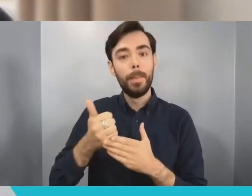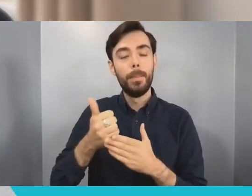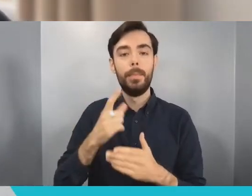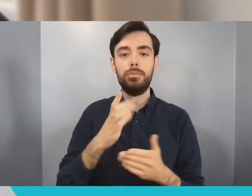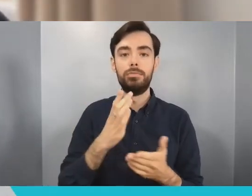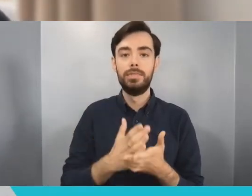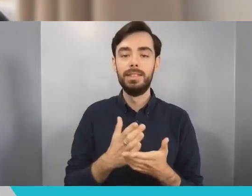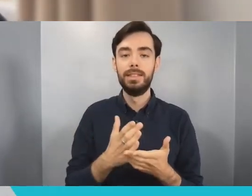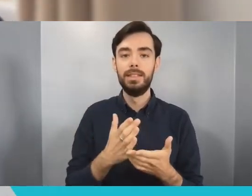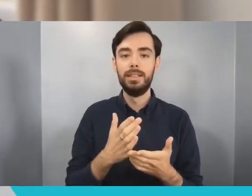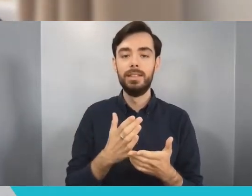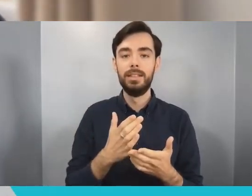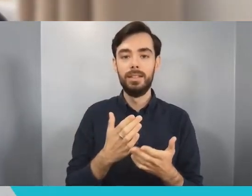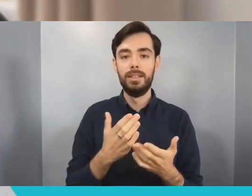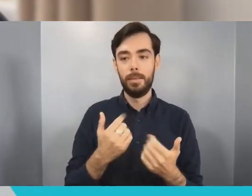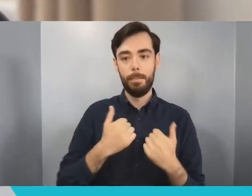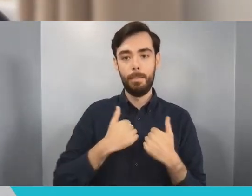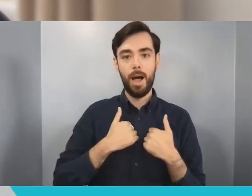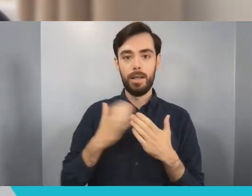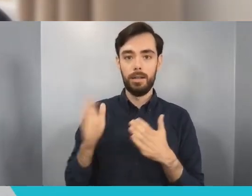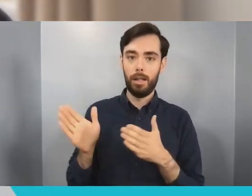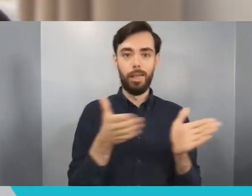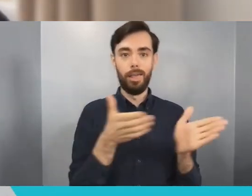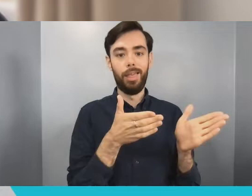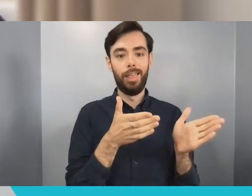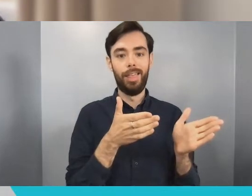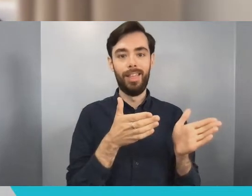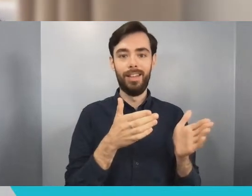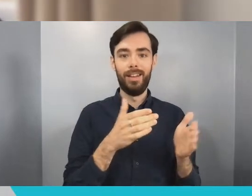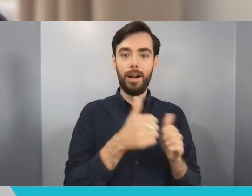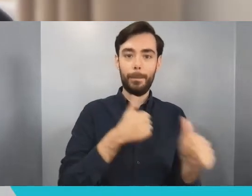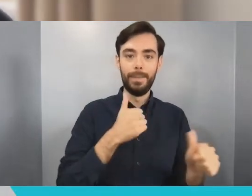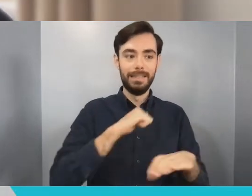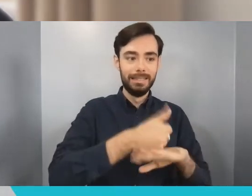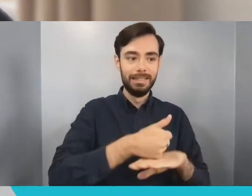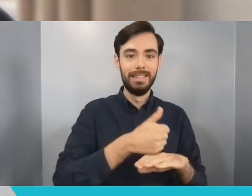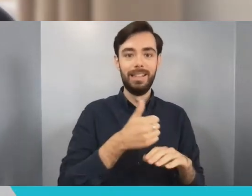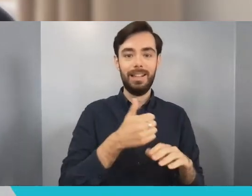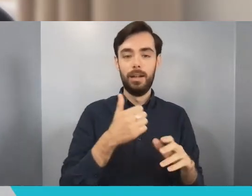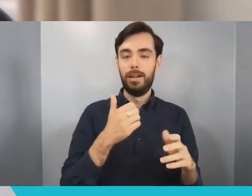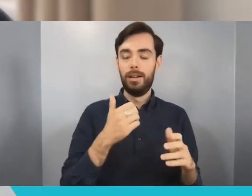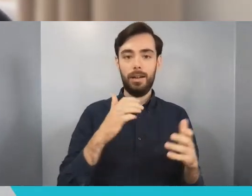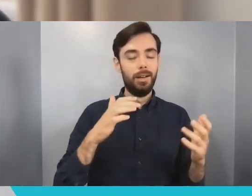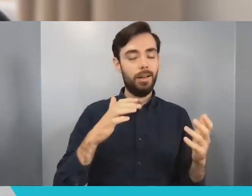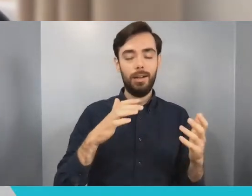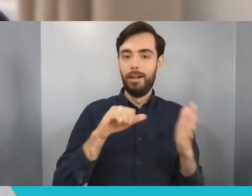chaos and the meandering journey that all of us take through life once we leave university